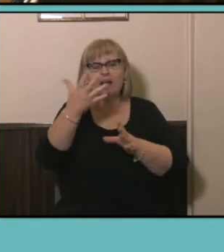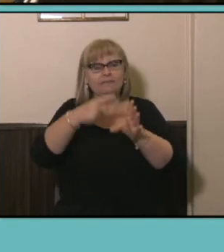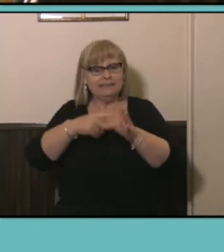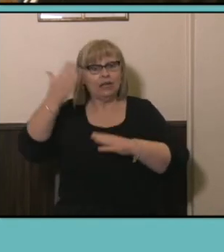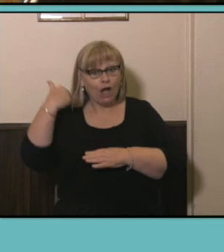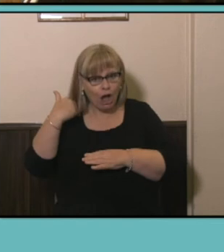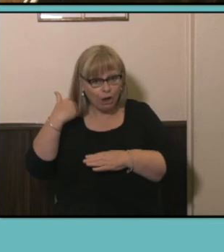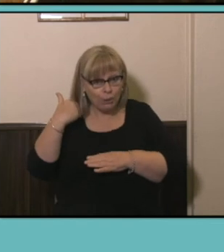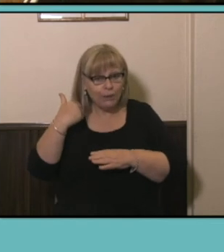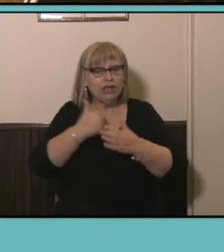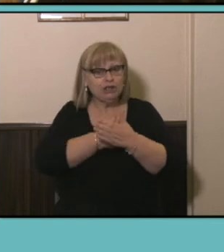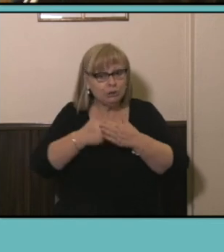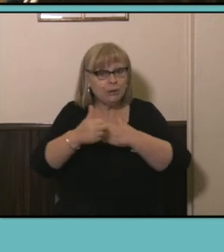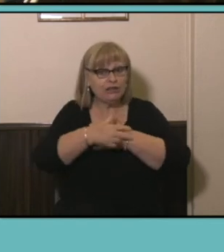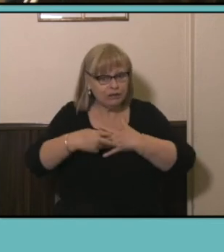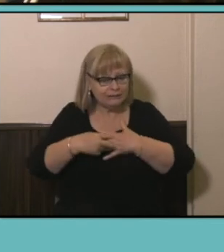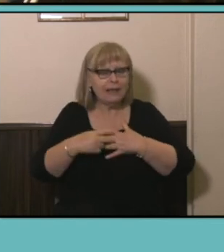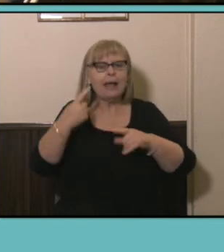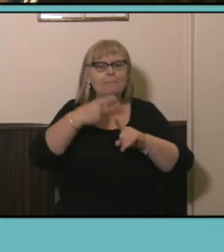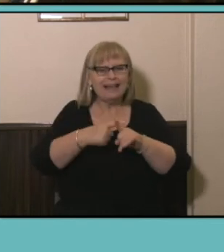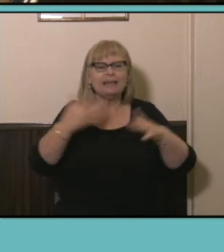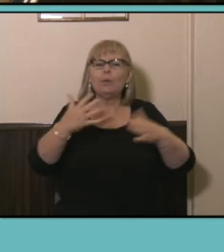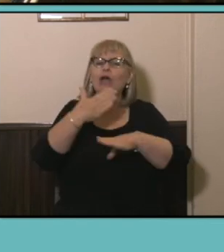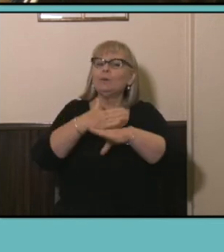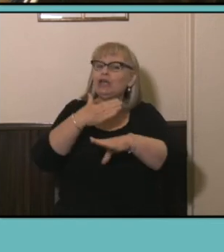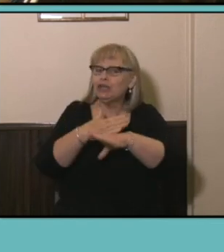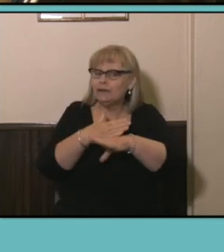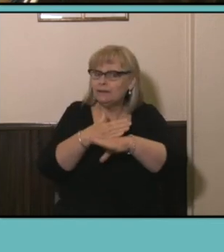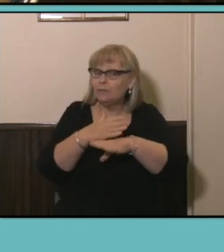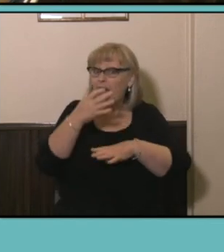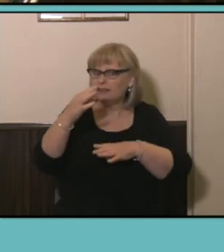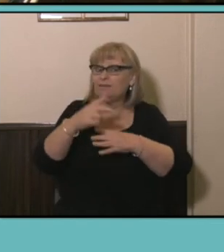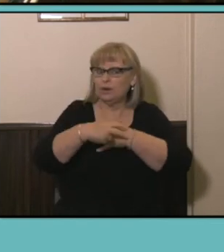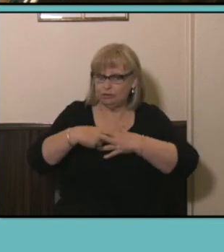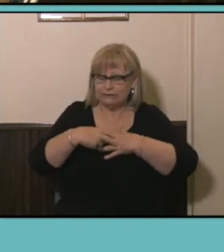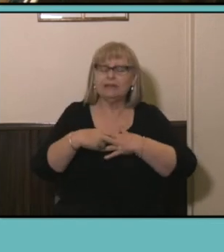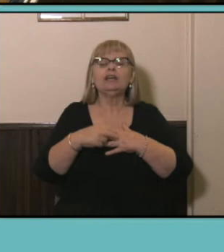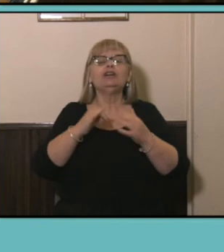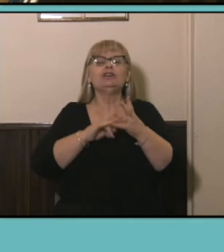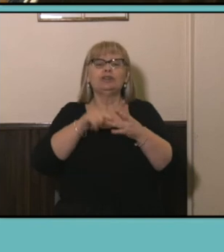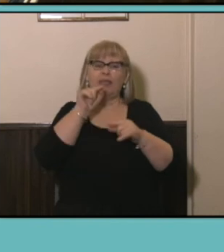we also asked you the address for your place of work. This data is is really